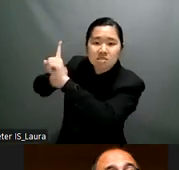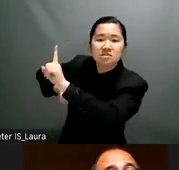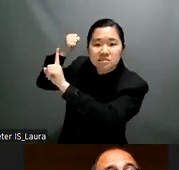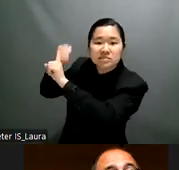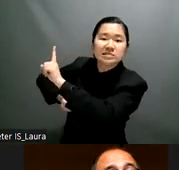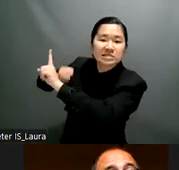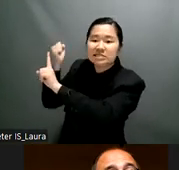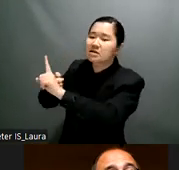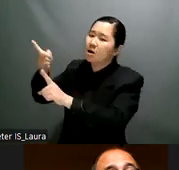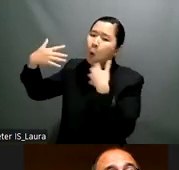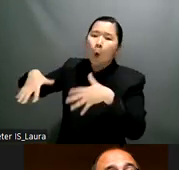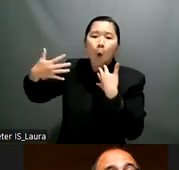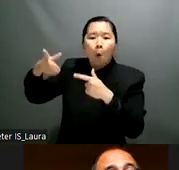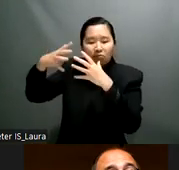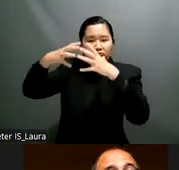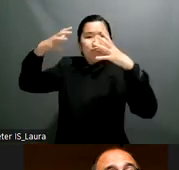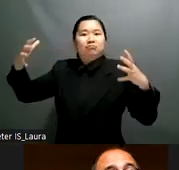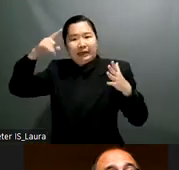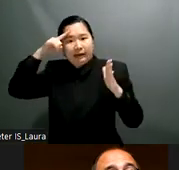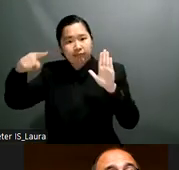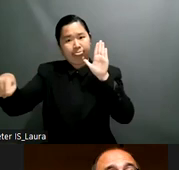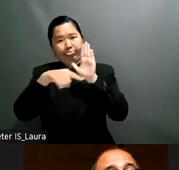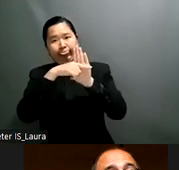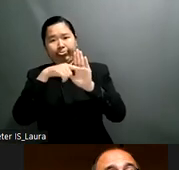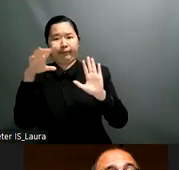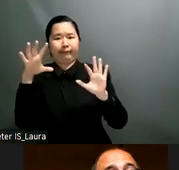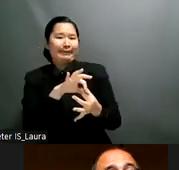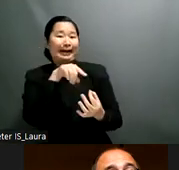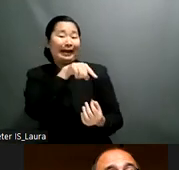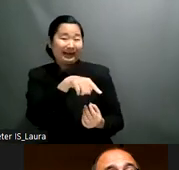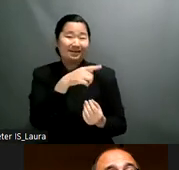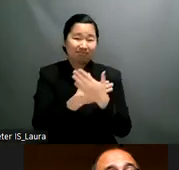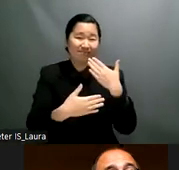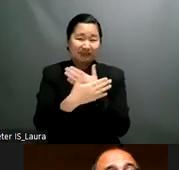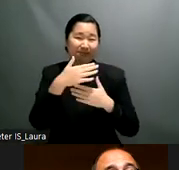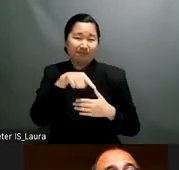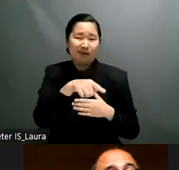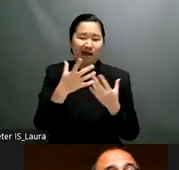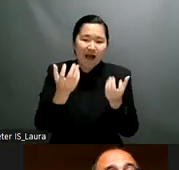ministry of social affairs we switch it to the human rights room or human rights approach